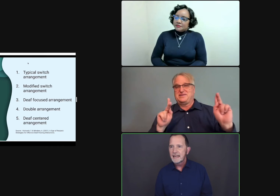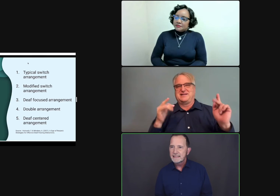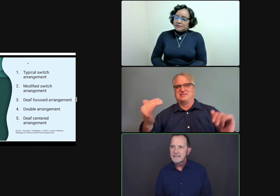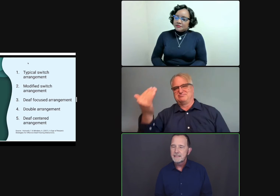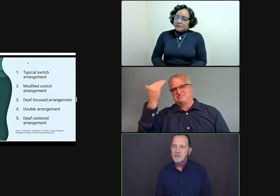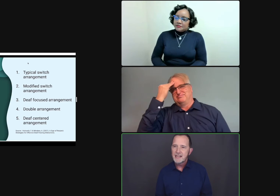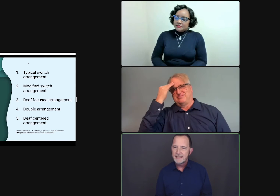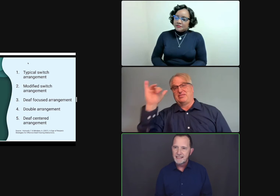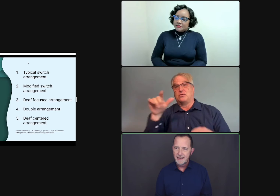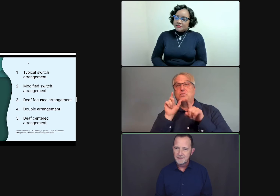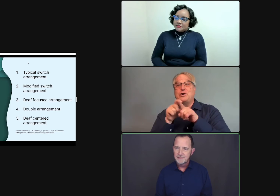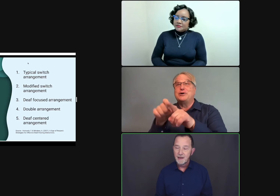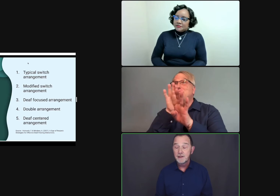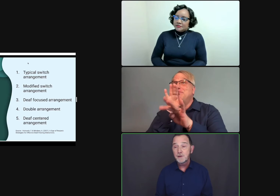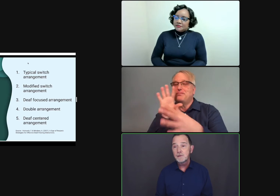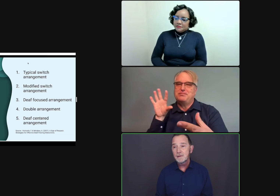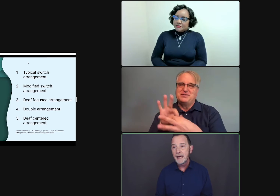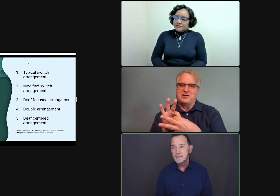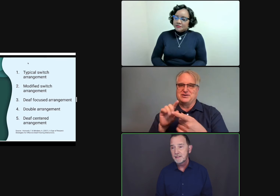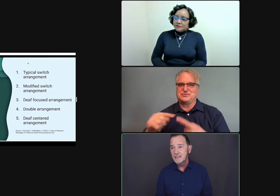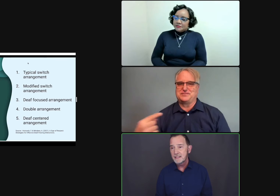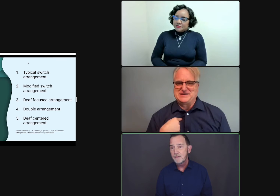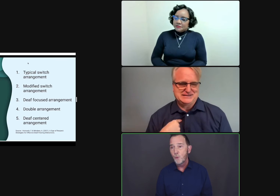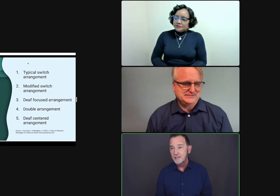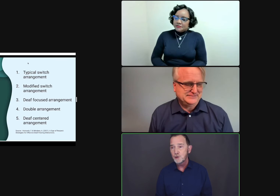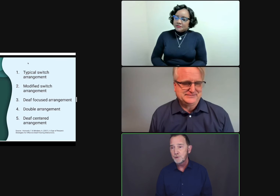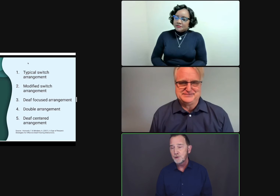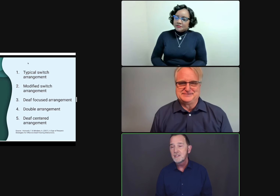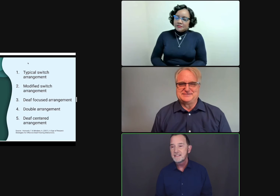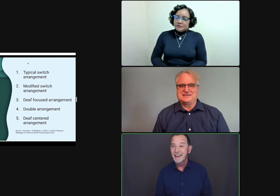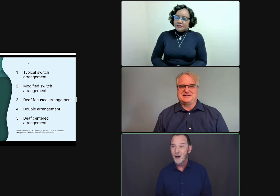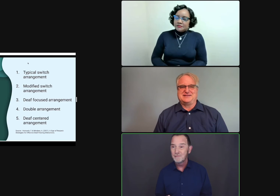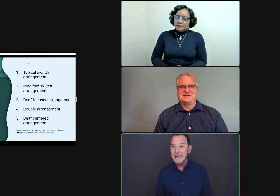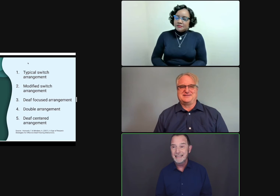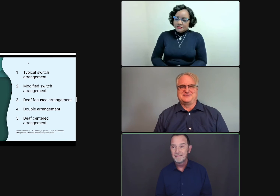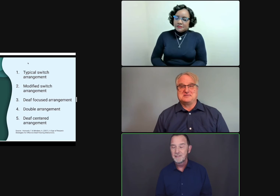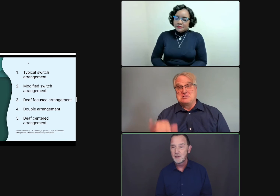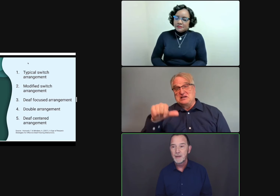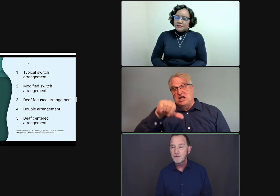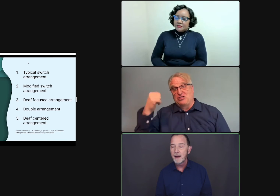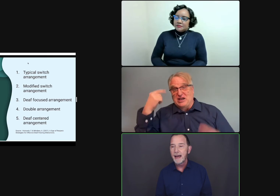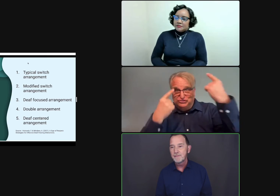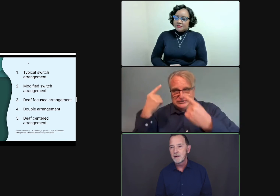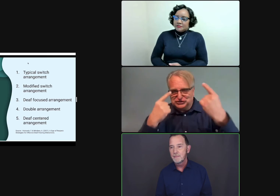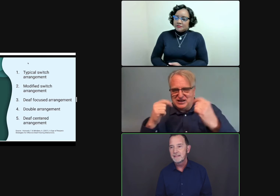And I'd like to see different signing styles. Another aspect of this is have one interpreter stay on me so that whenever I have a comment,